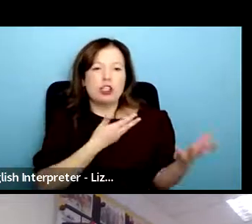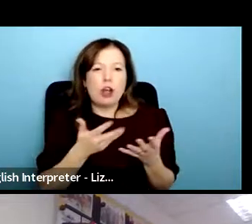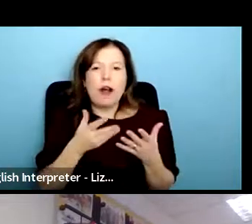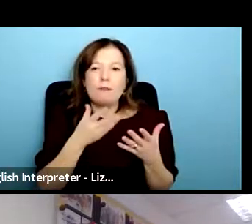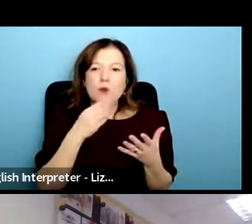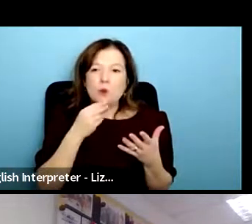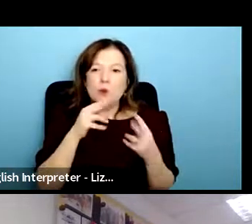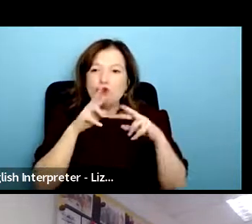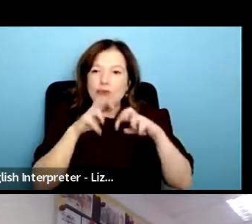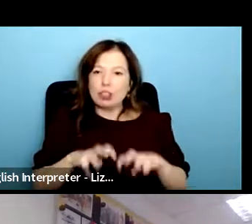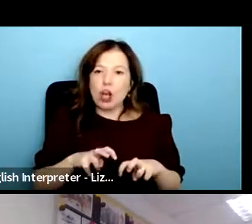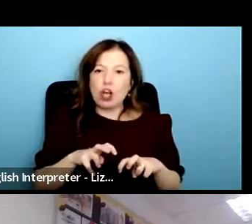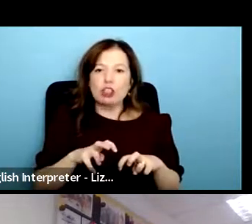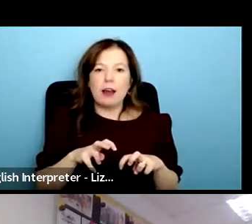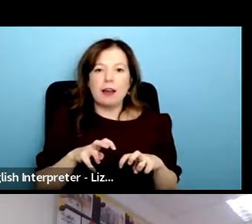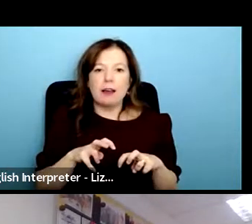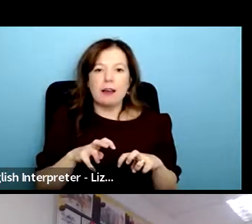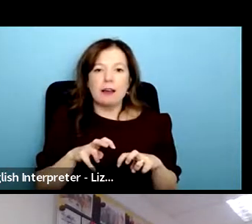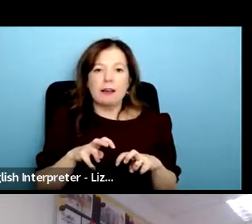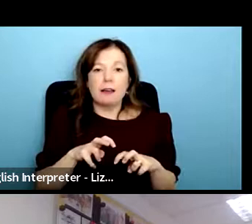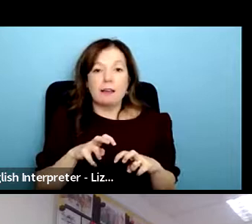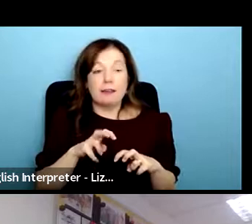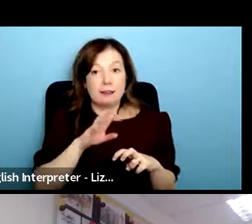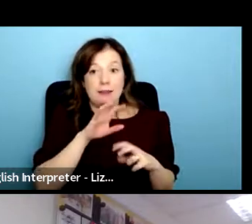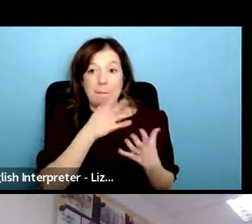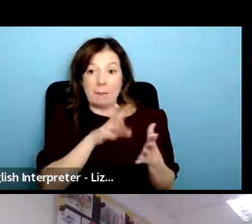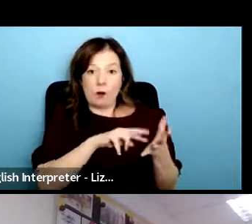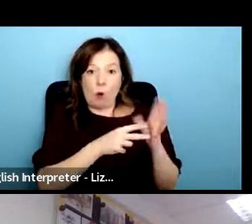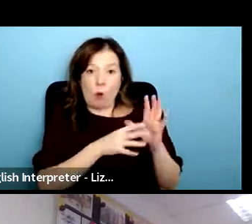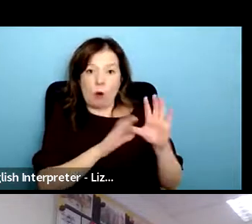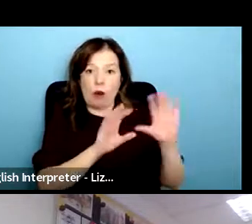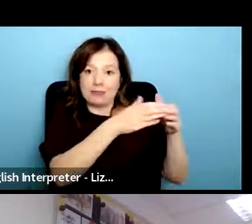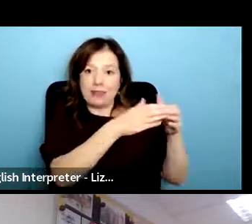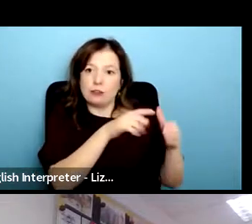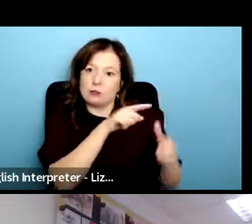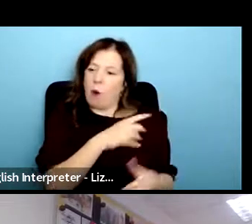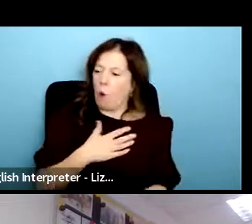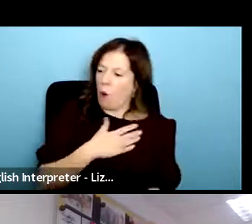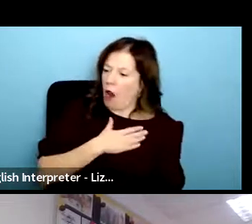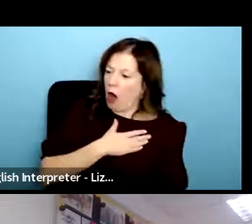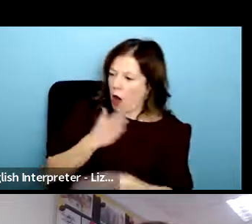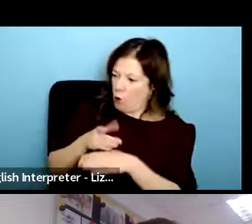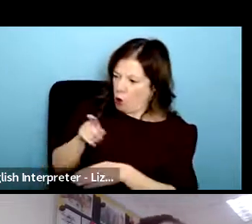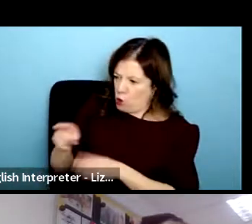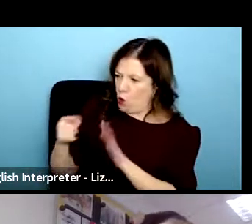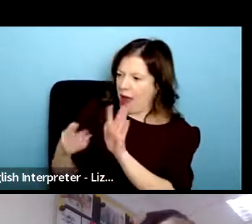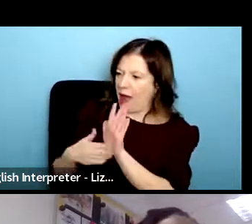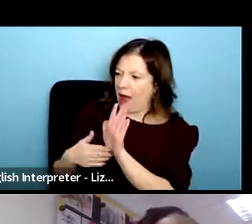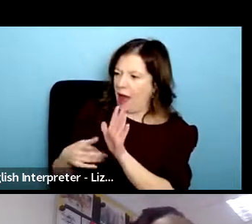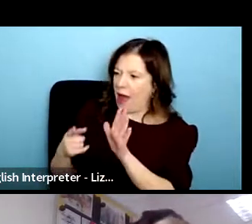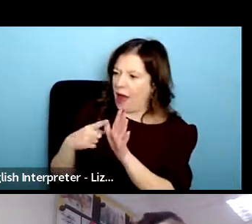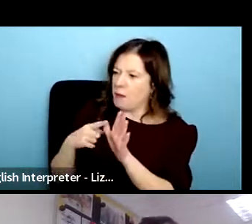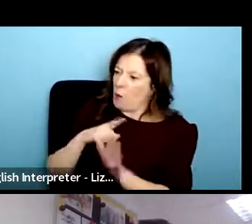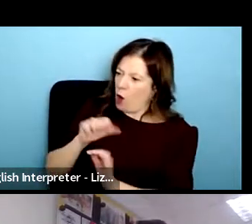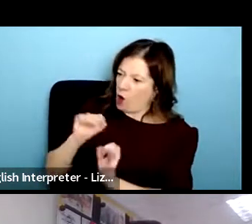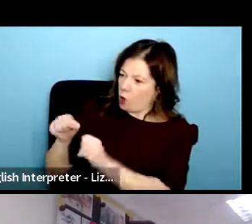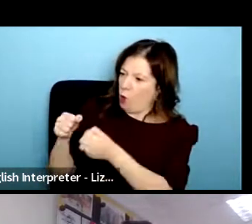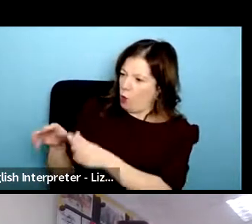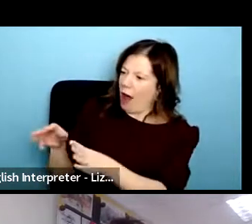told by an institution that they liked working with me because i was quote non-threatening um